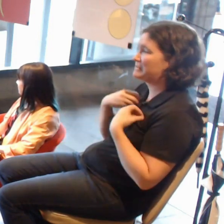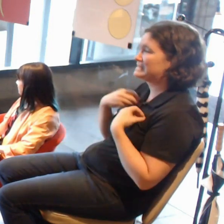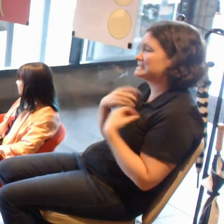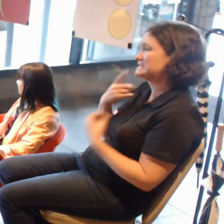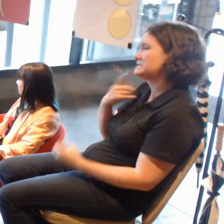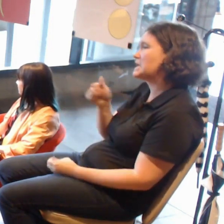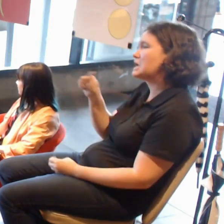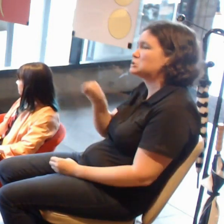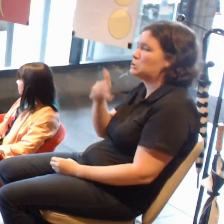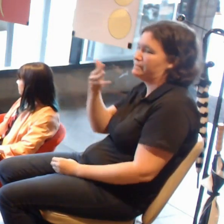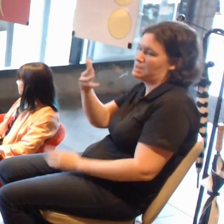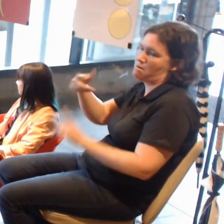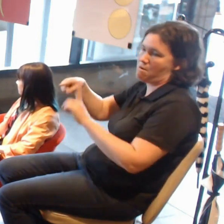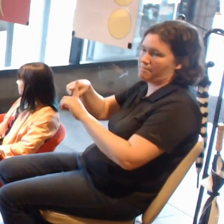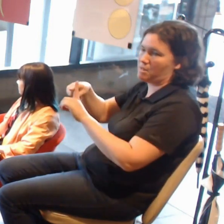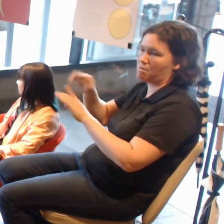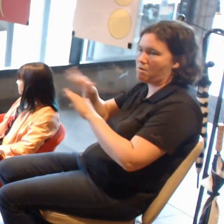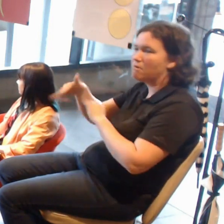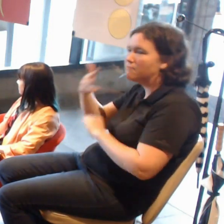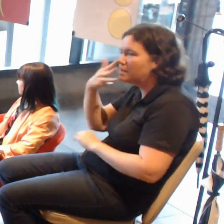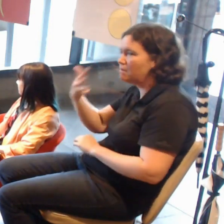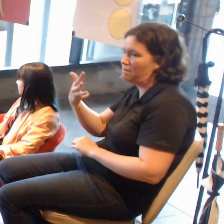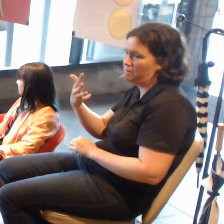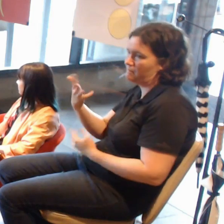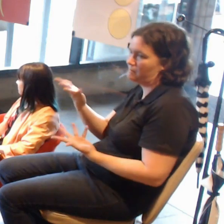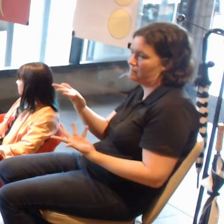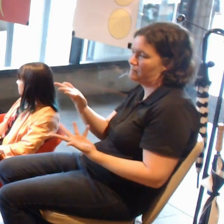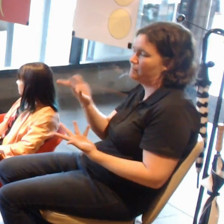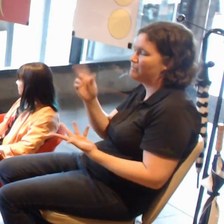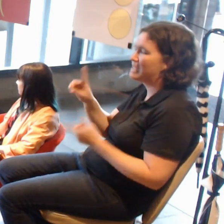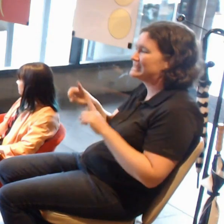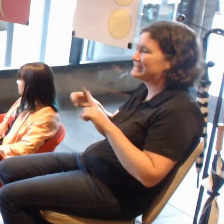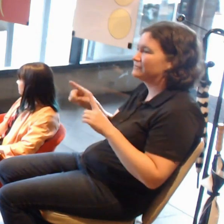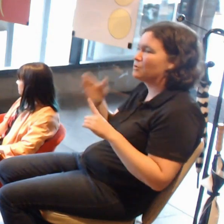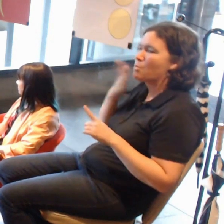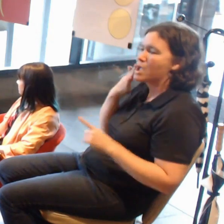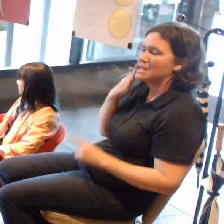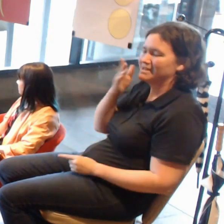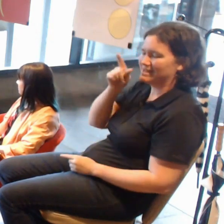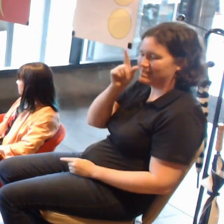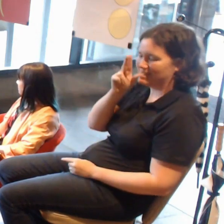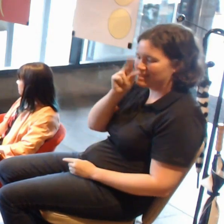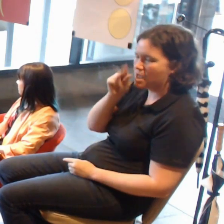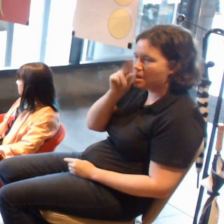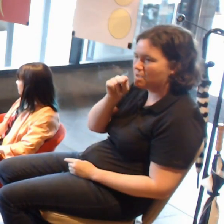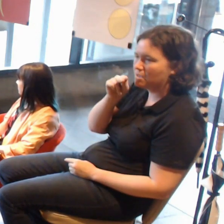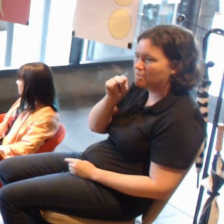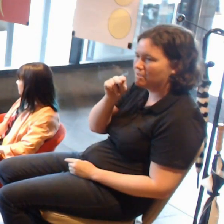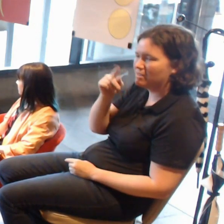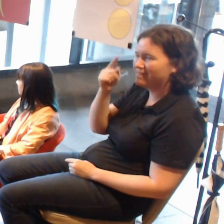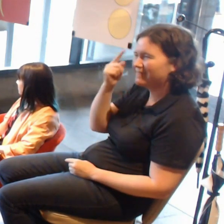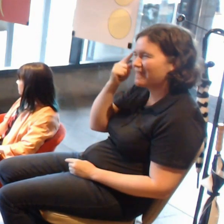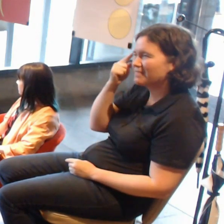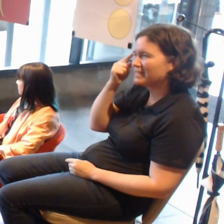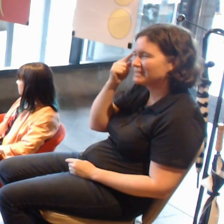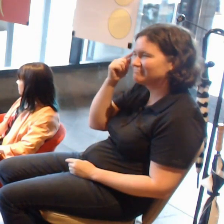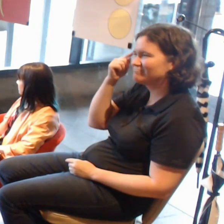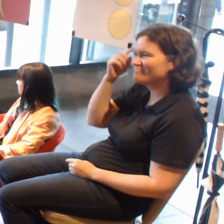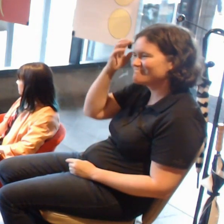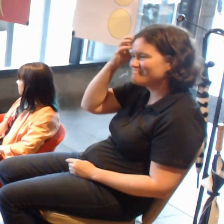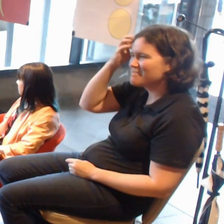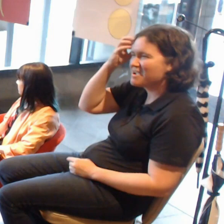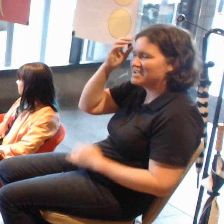but it's very different, a young age where cognitive development hasn't set